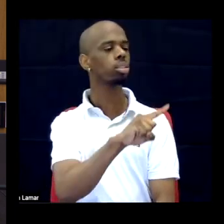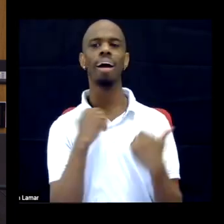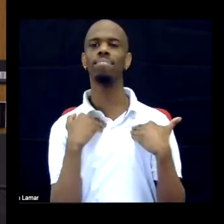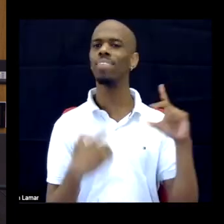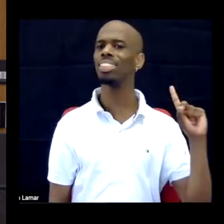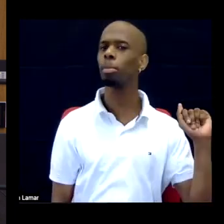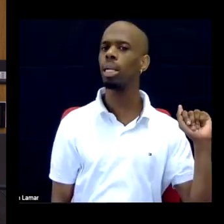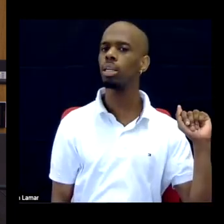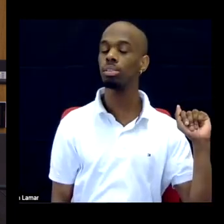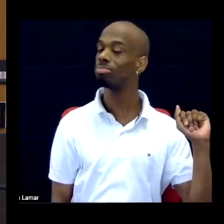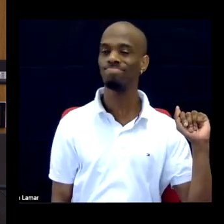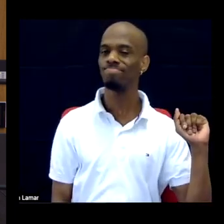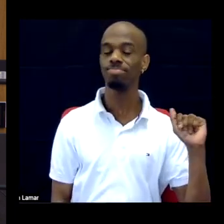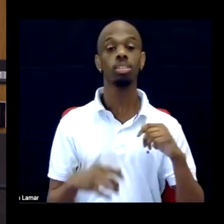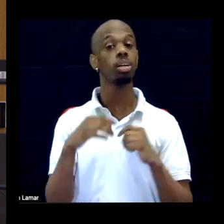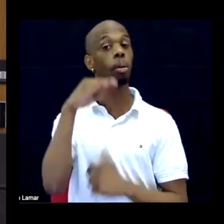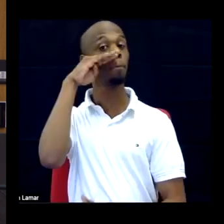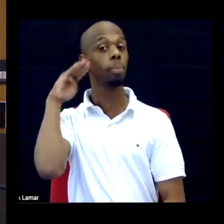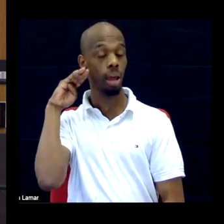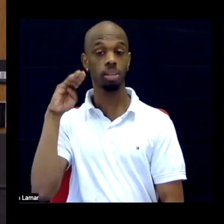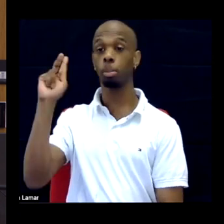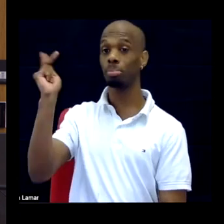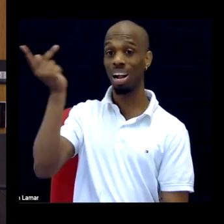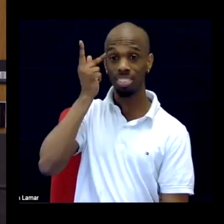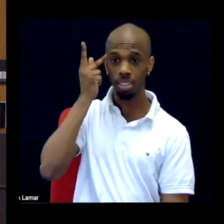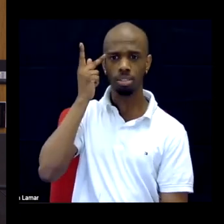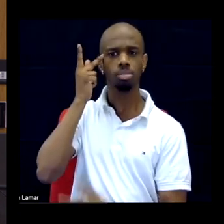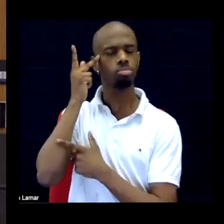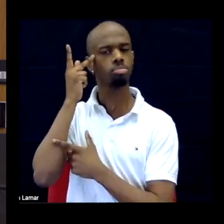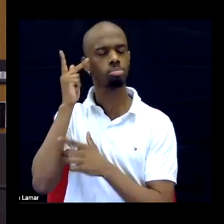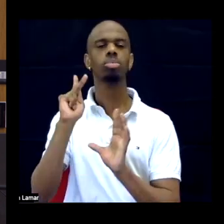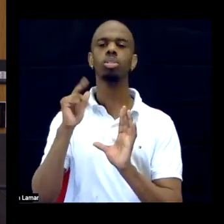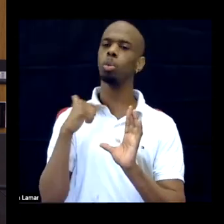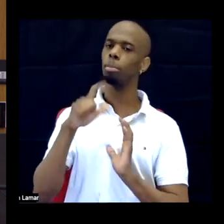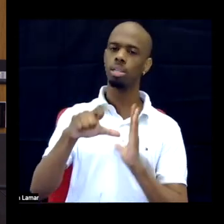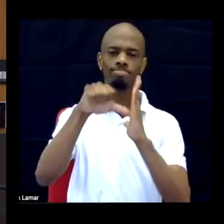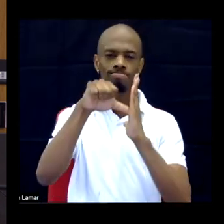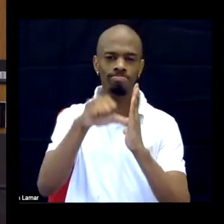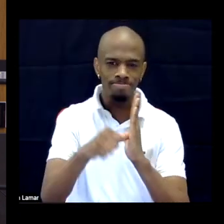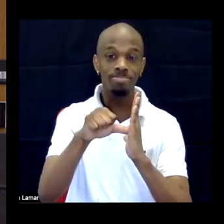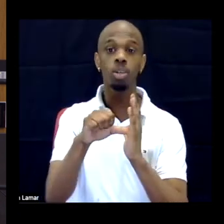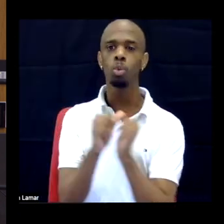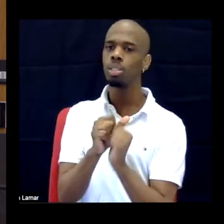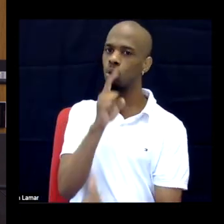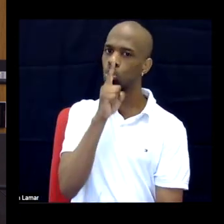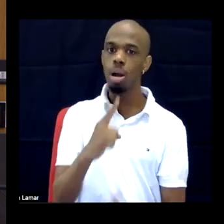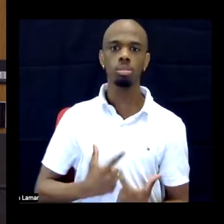When it comes to Black Disability Politics, however, we must acknowledge and empathize